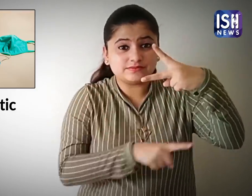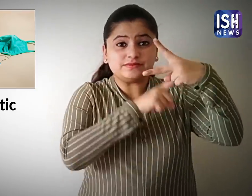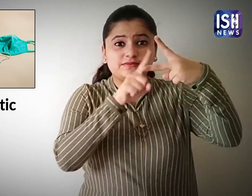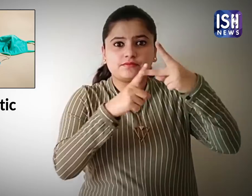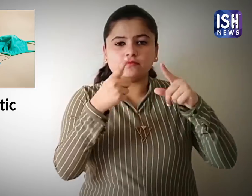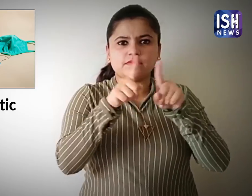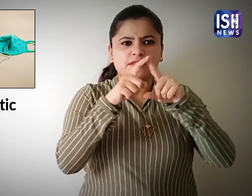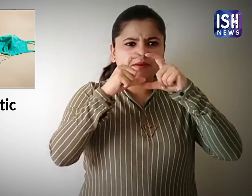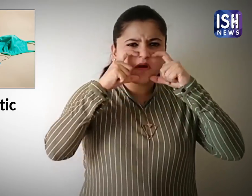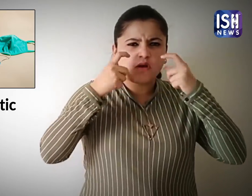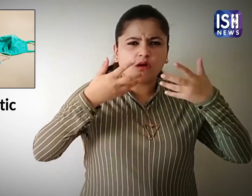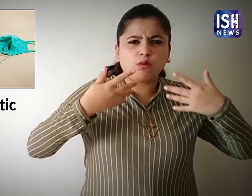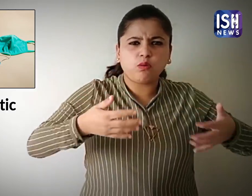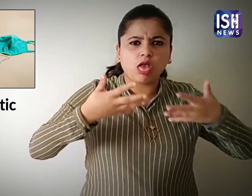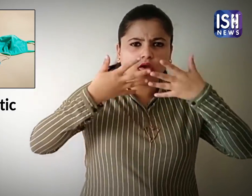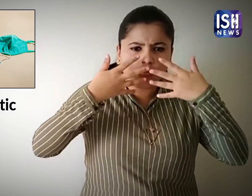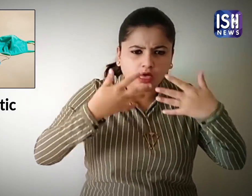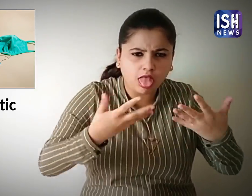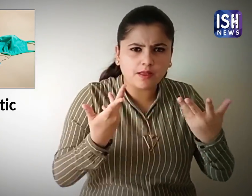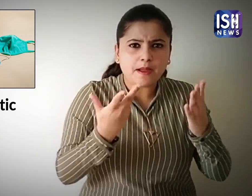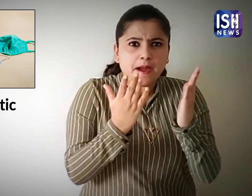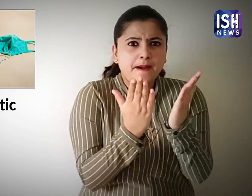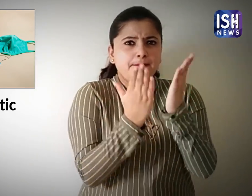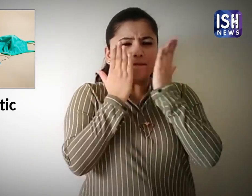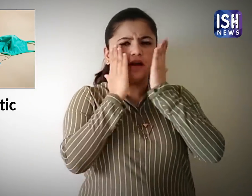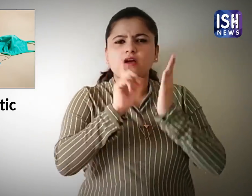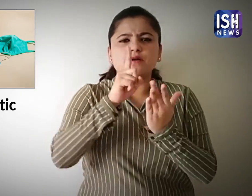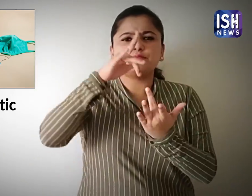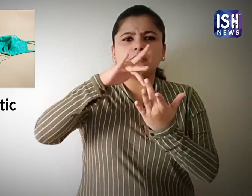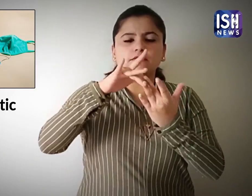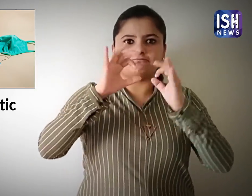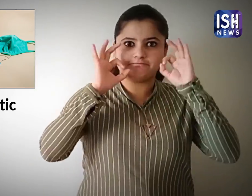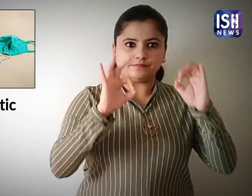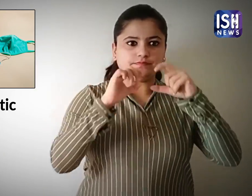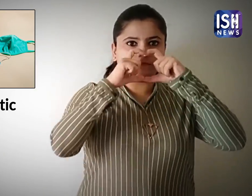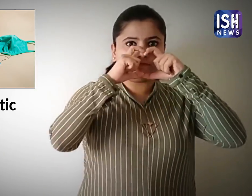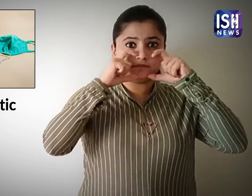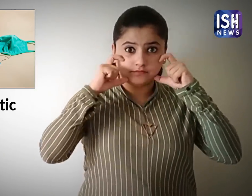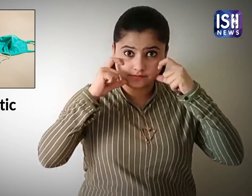Mask should not be too loose or too tight. It should comfortably fit.